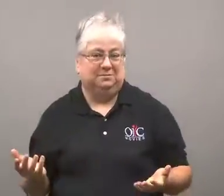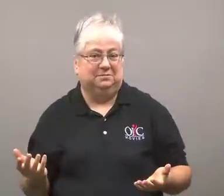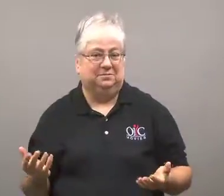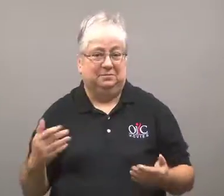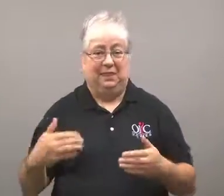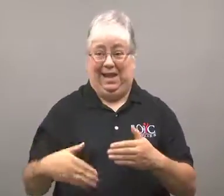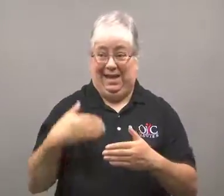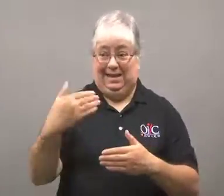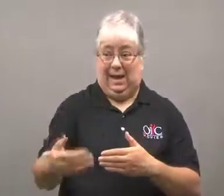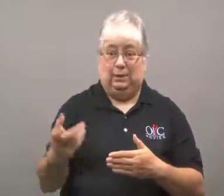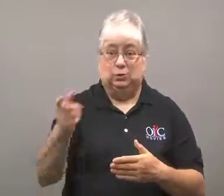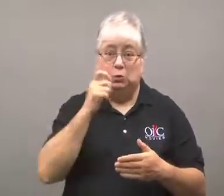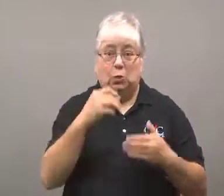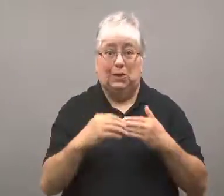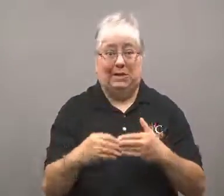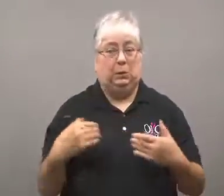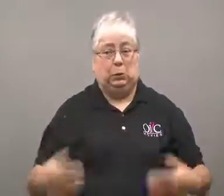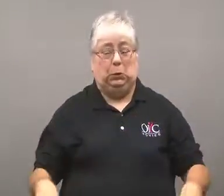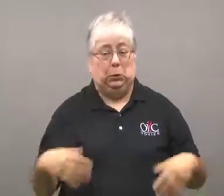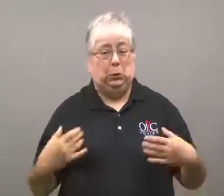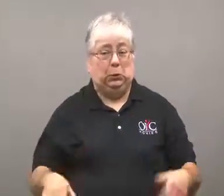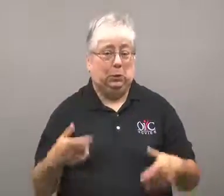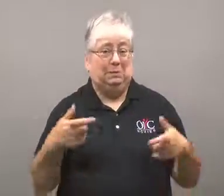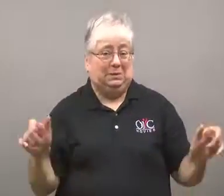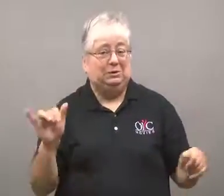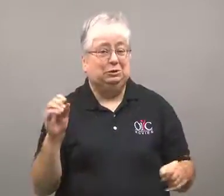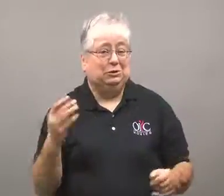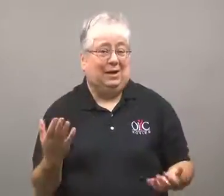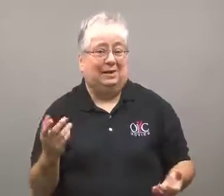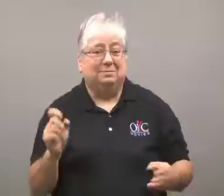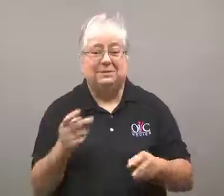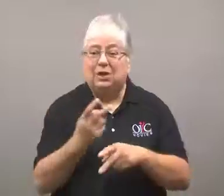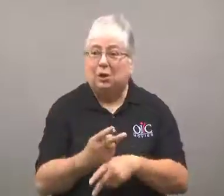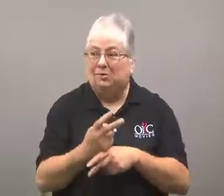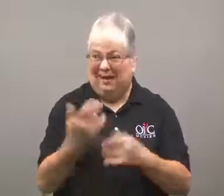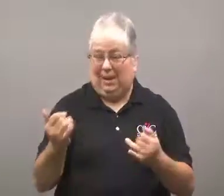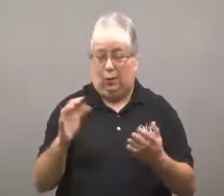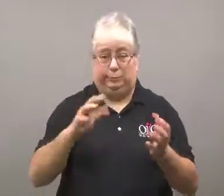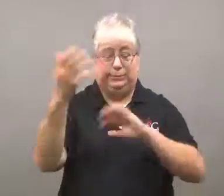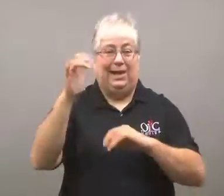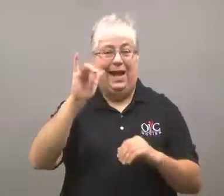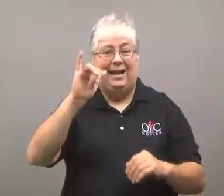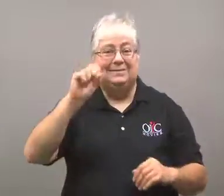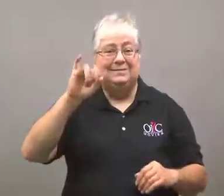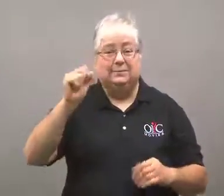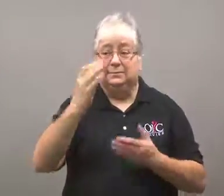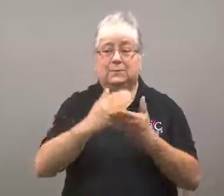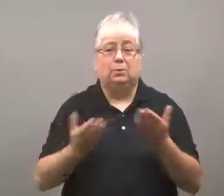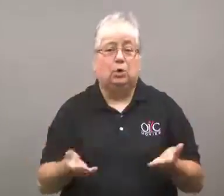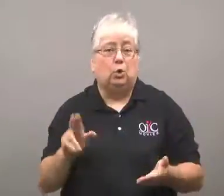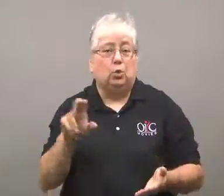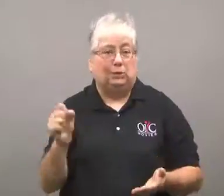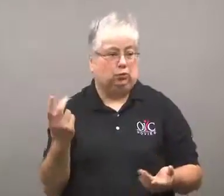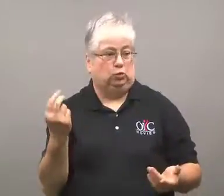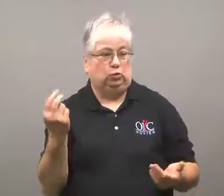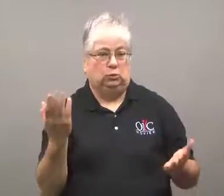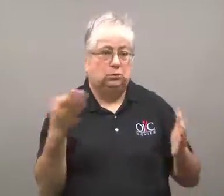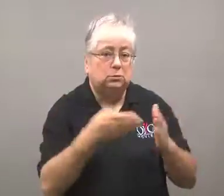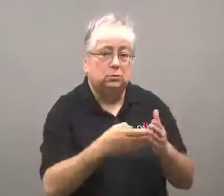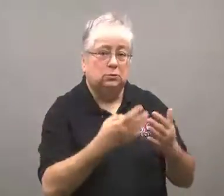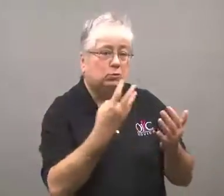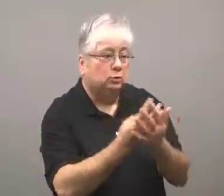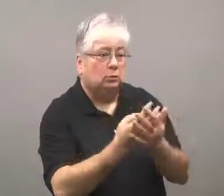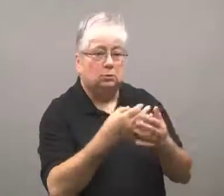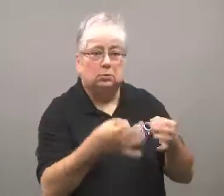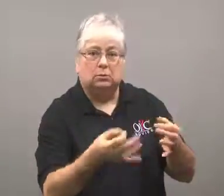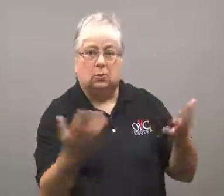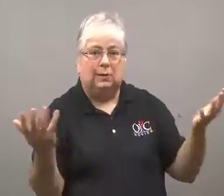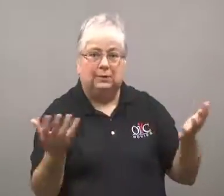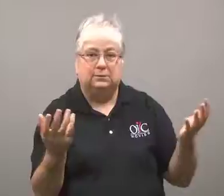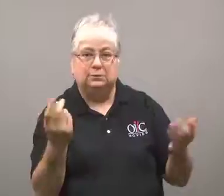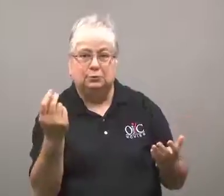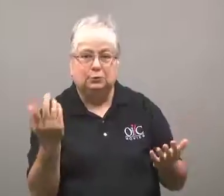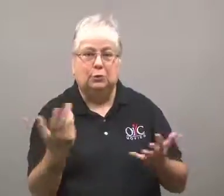It will be a big job for whoever takes over next.